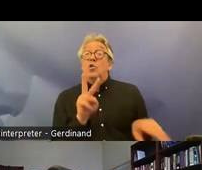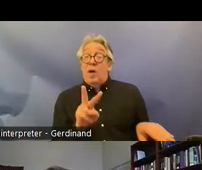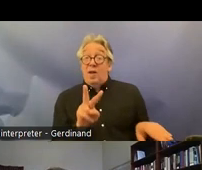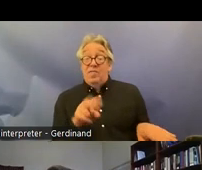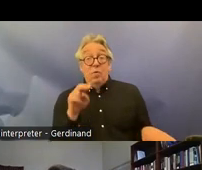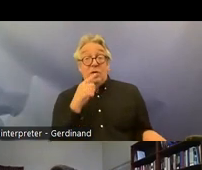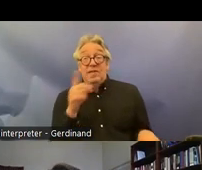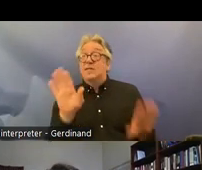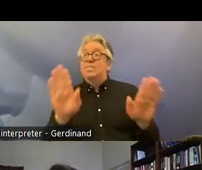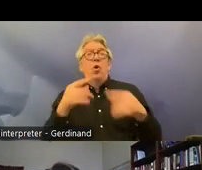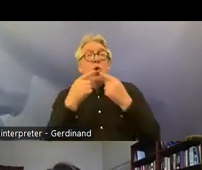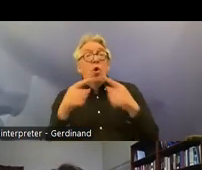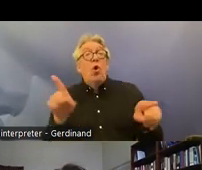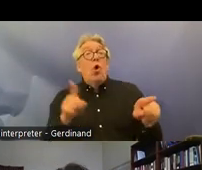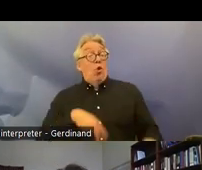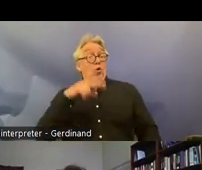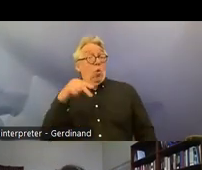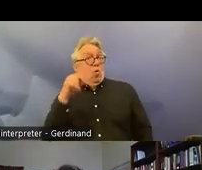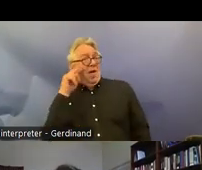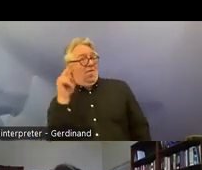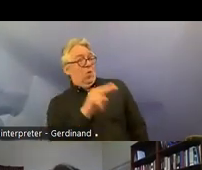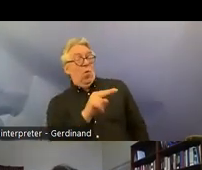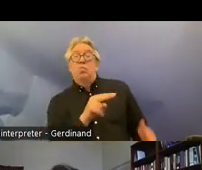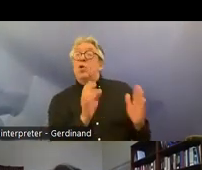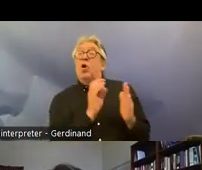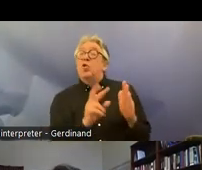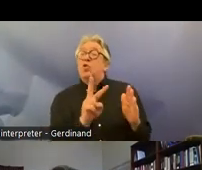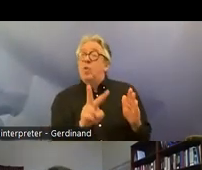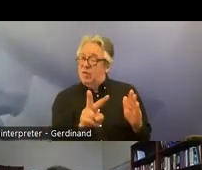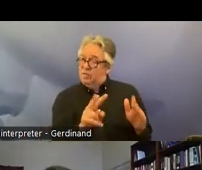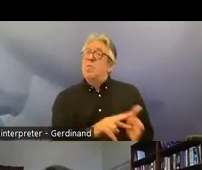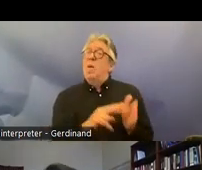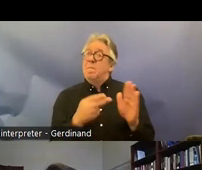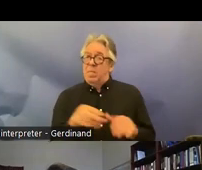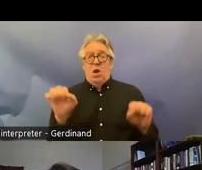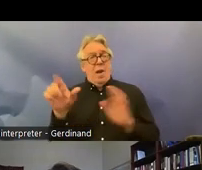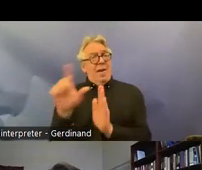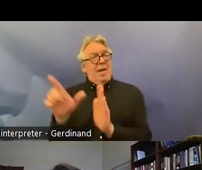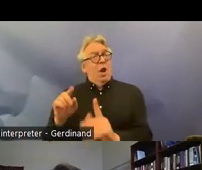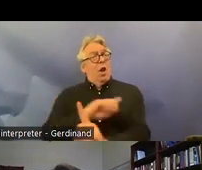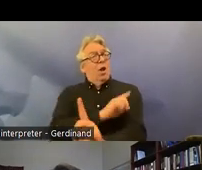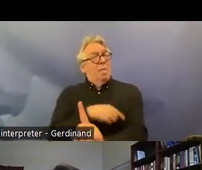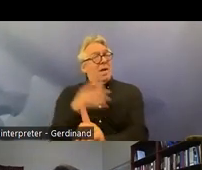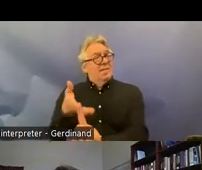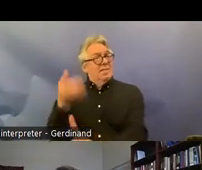Norway's view article 12 allows for revocation of legal capacity as a last